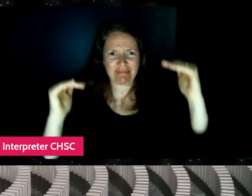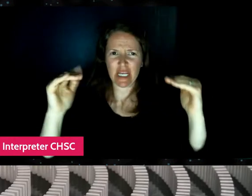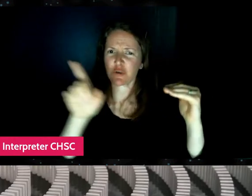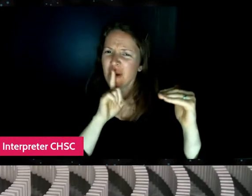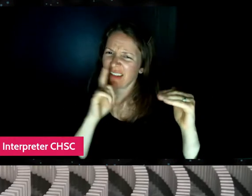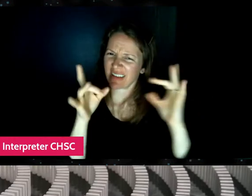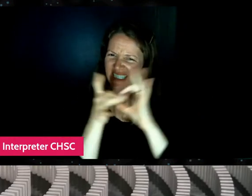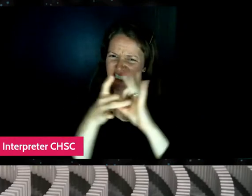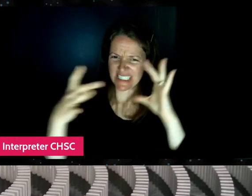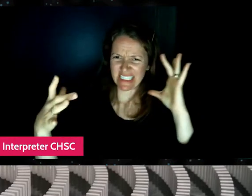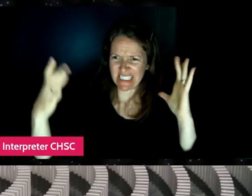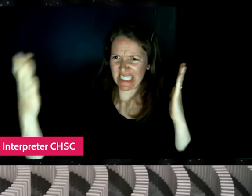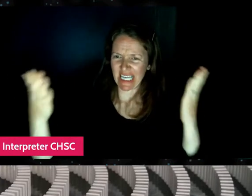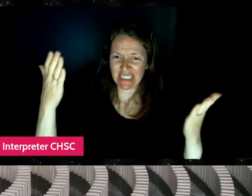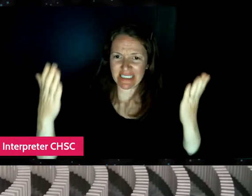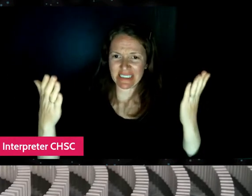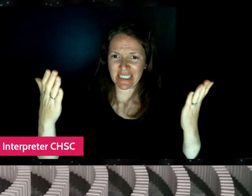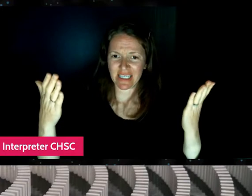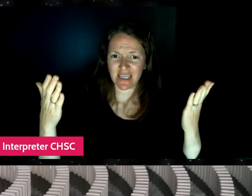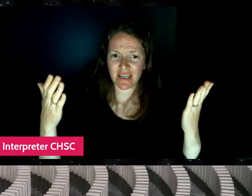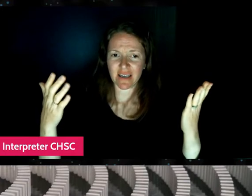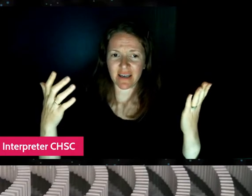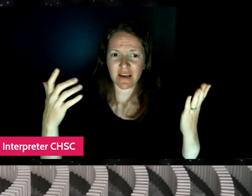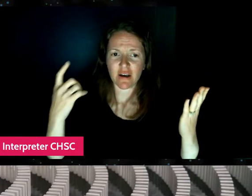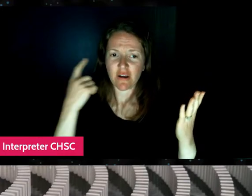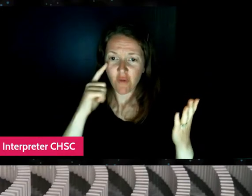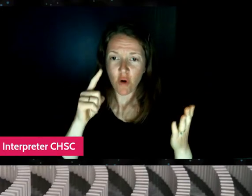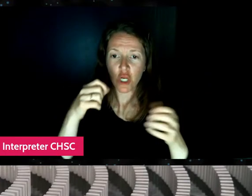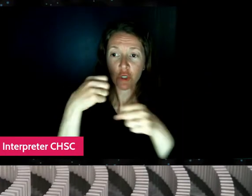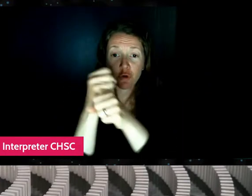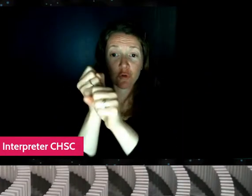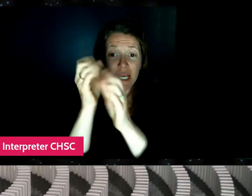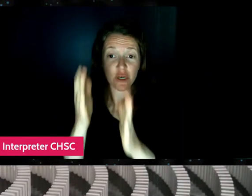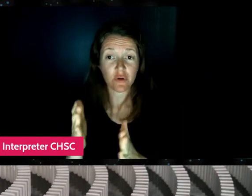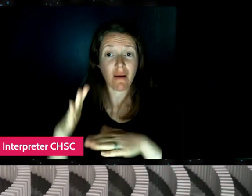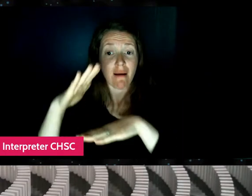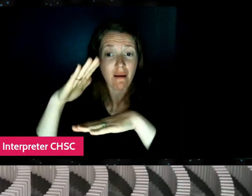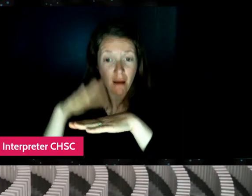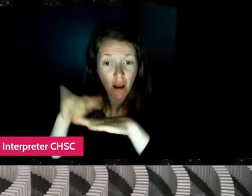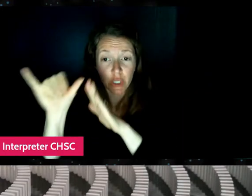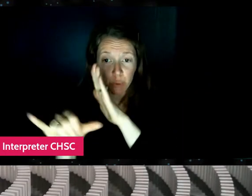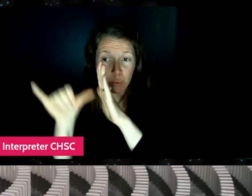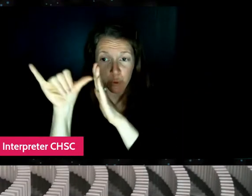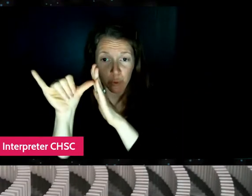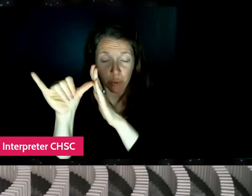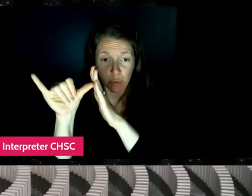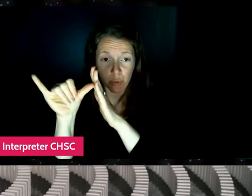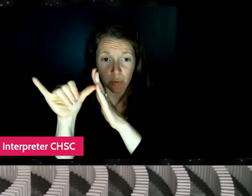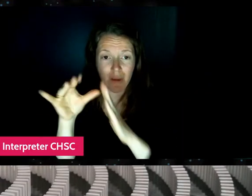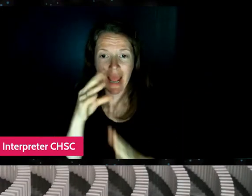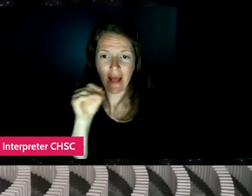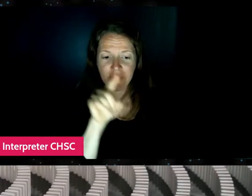you know, in terms of those creators on YouTube and in this sort of specific art form.